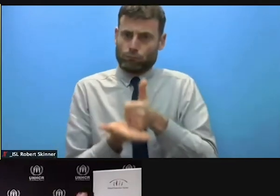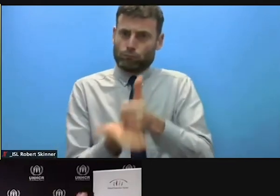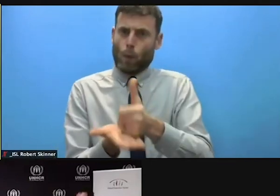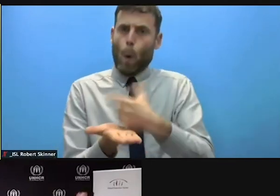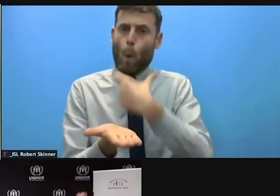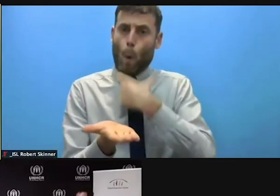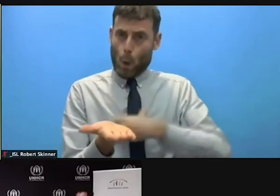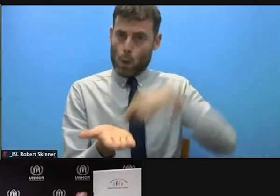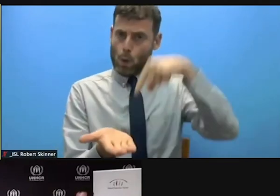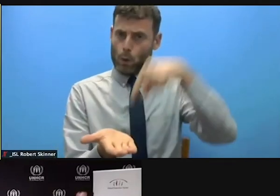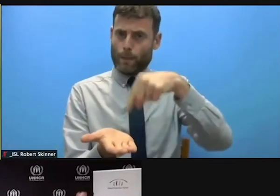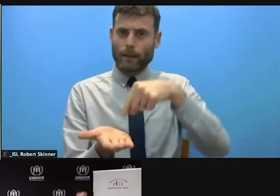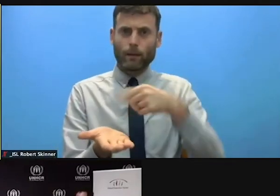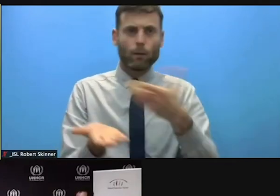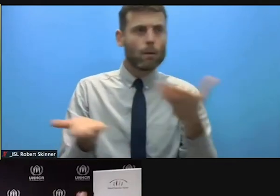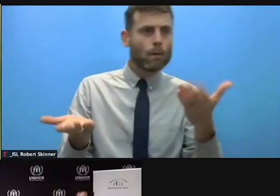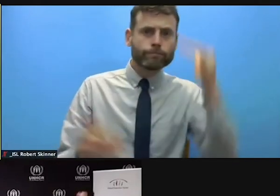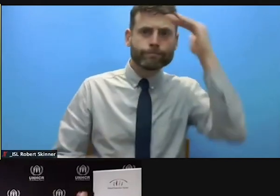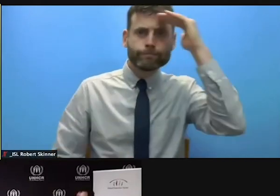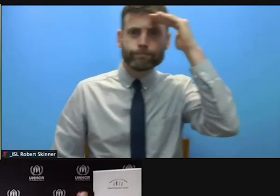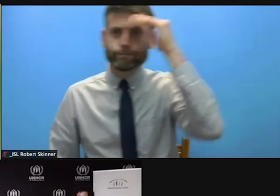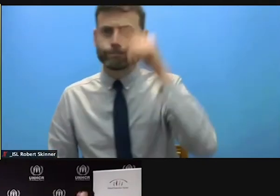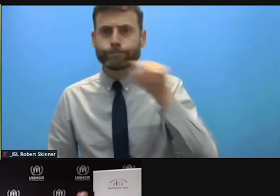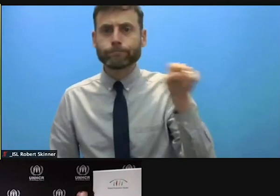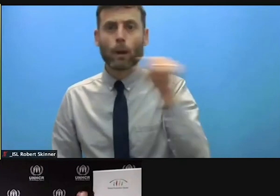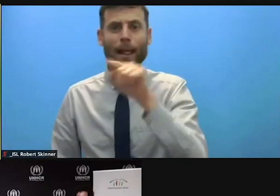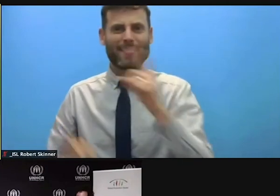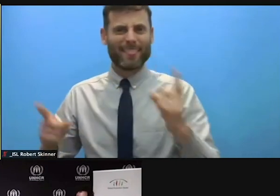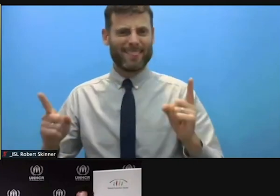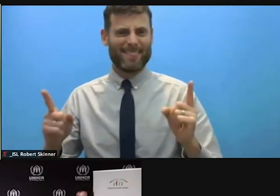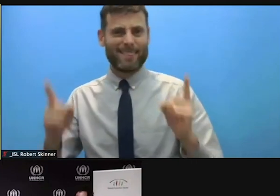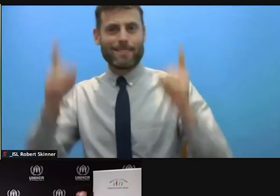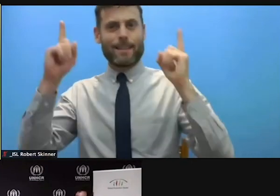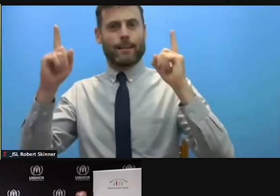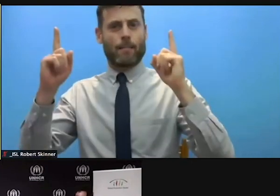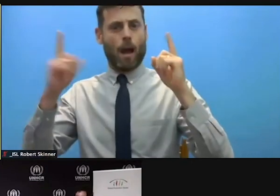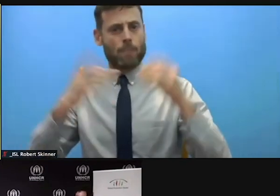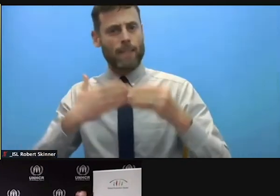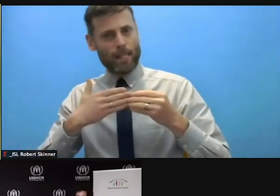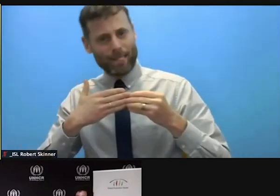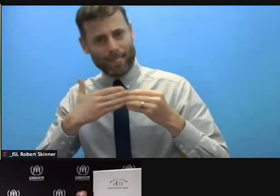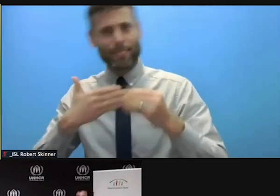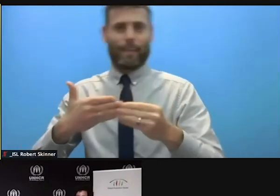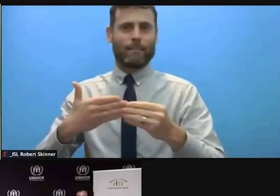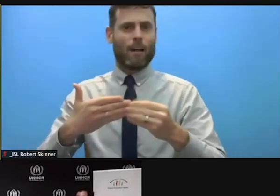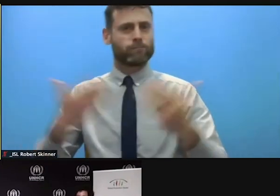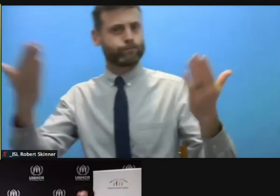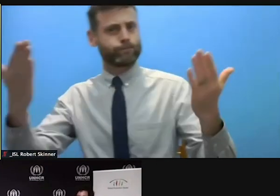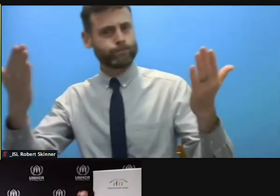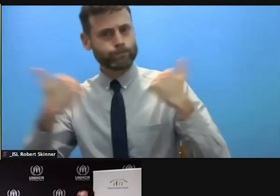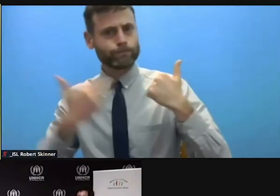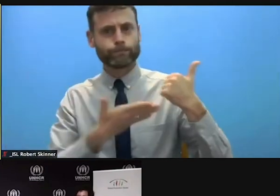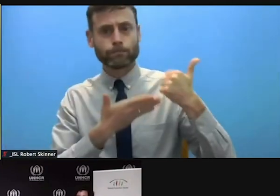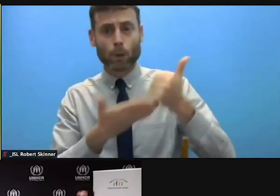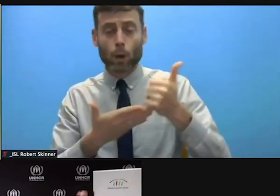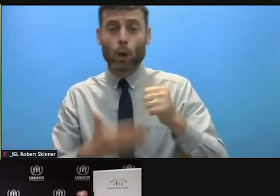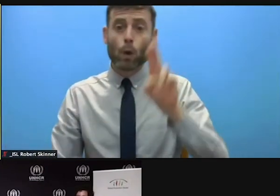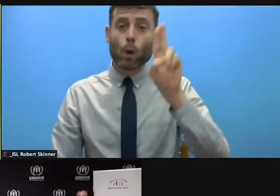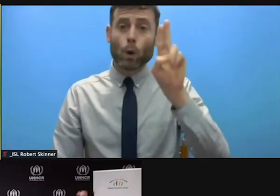the Interagency Standing Committee should take a role? You at UNHCR do you think that it's time the